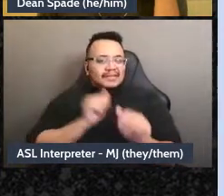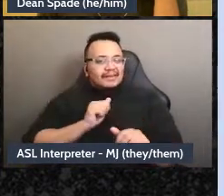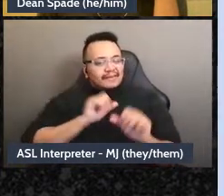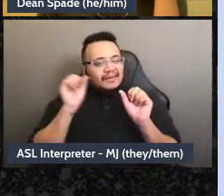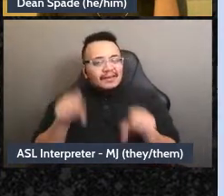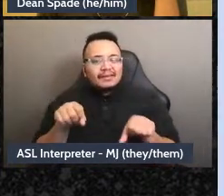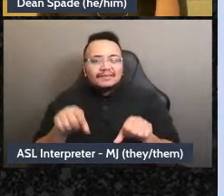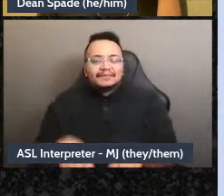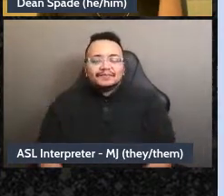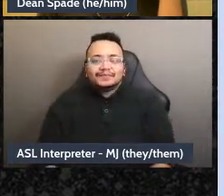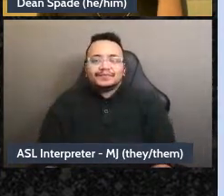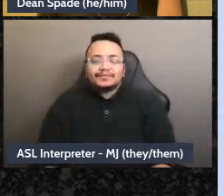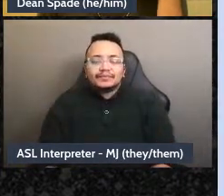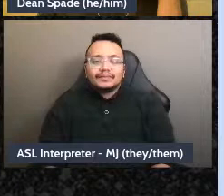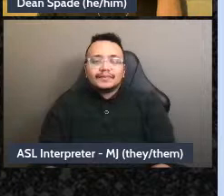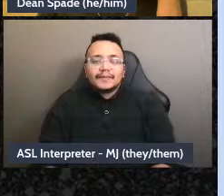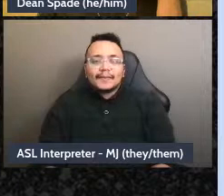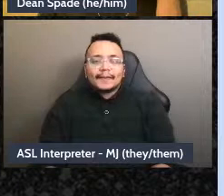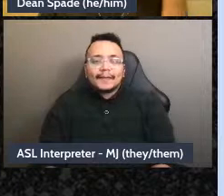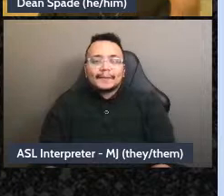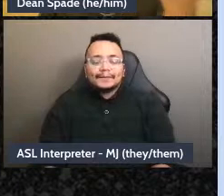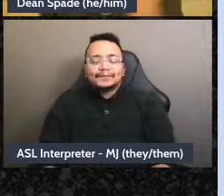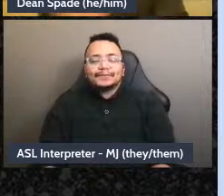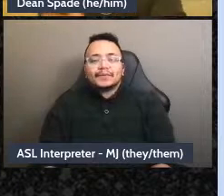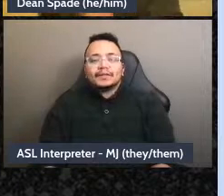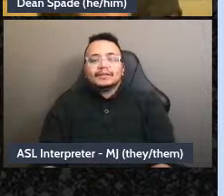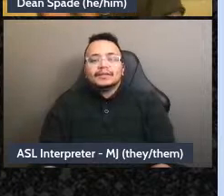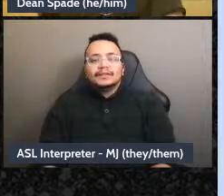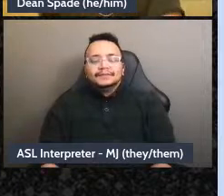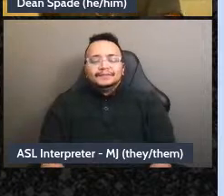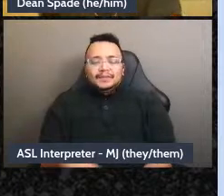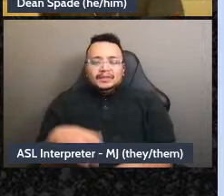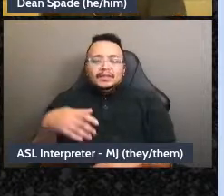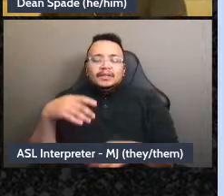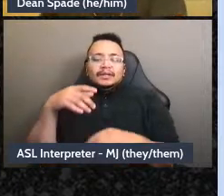So what we're trying to cultivate - just as a reminder, you know, at least my take on this